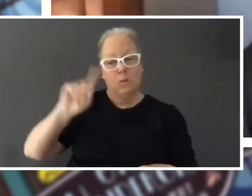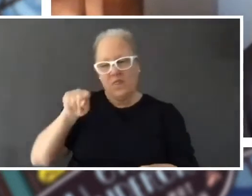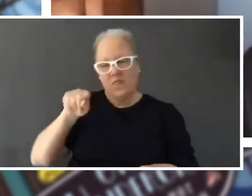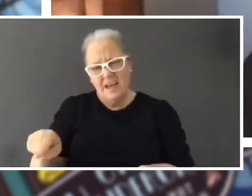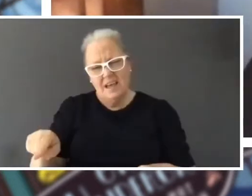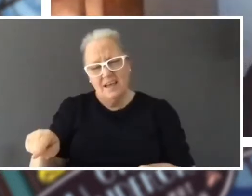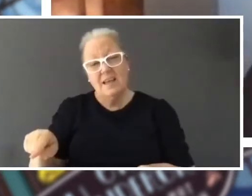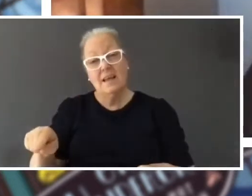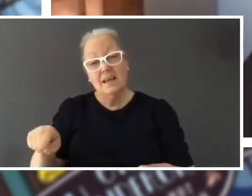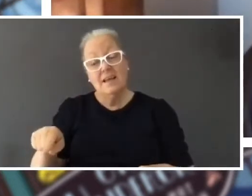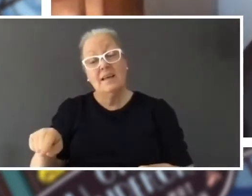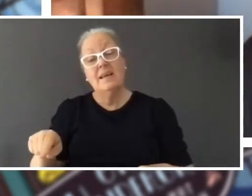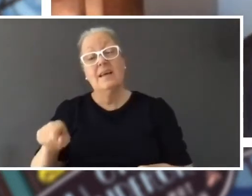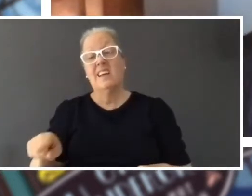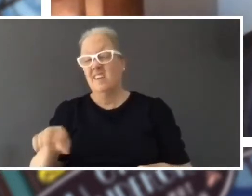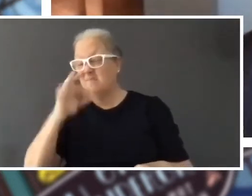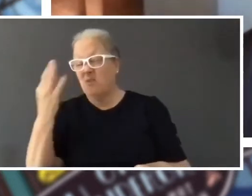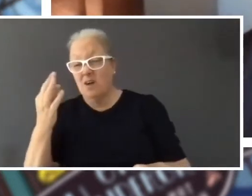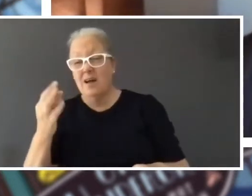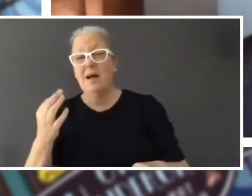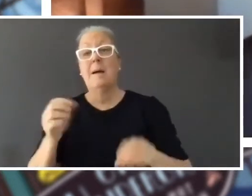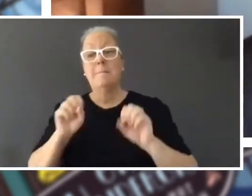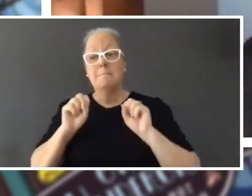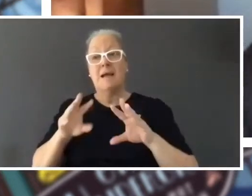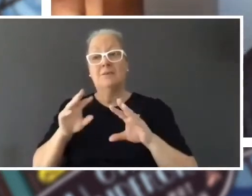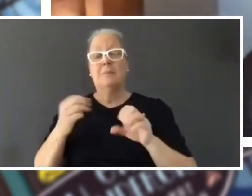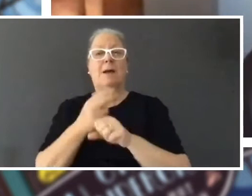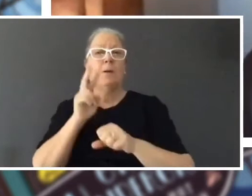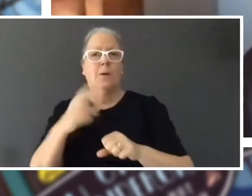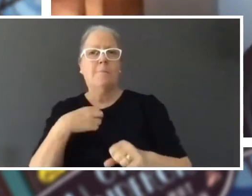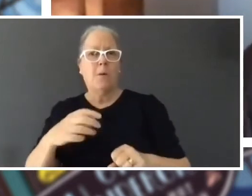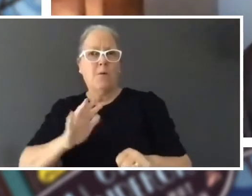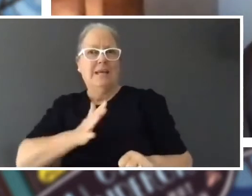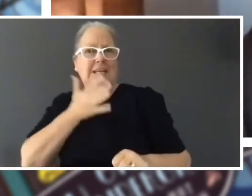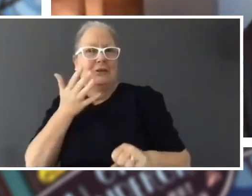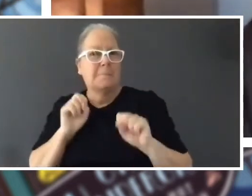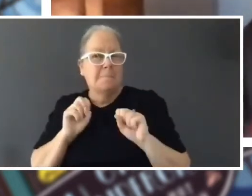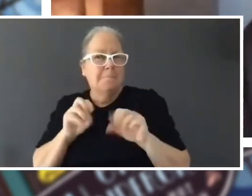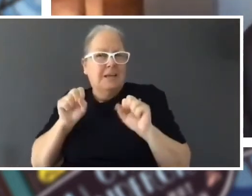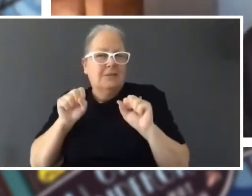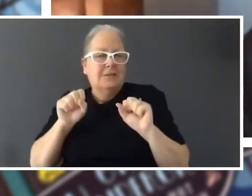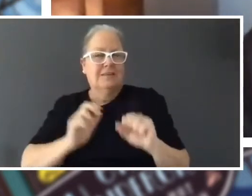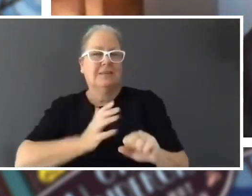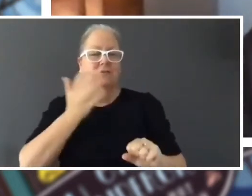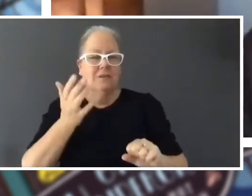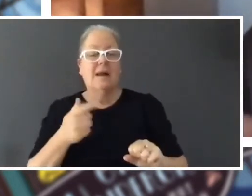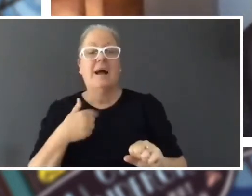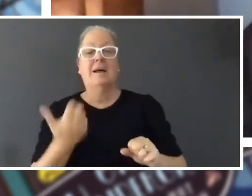bit more boring so the magic thing would look a bit more magic. But also I had to find a place to put the magic thing, now I could have put it